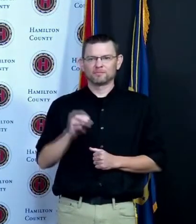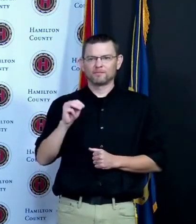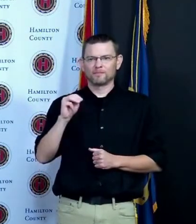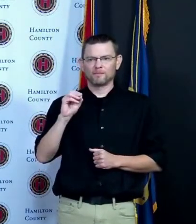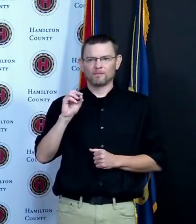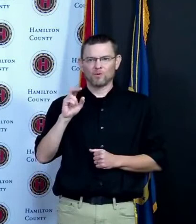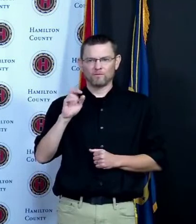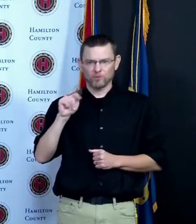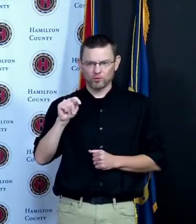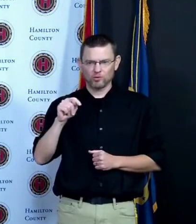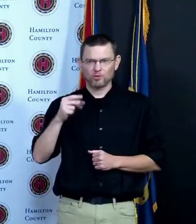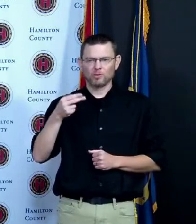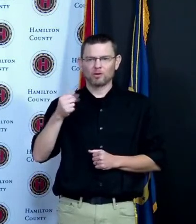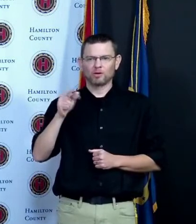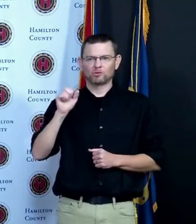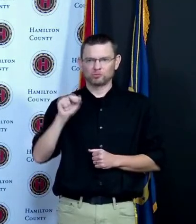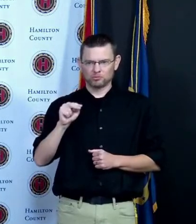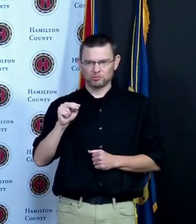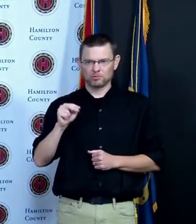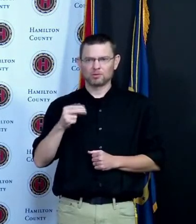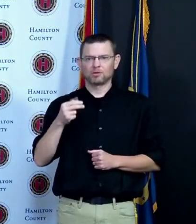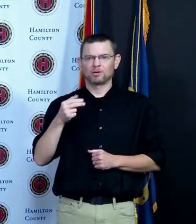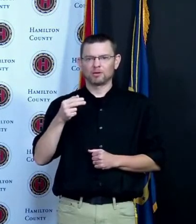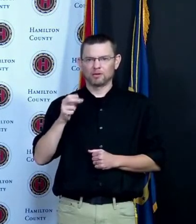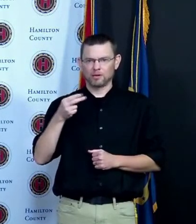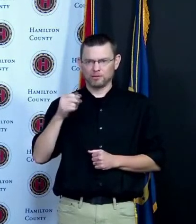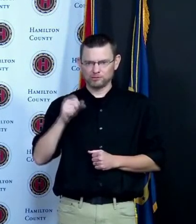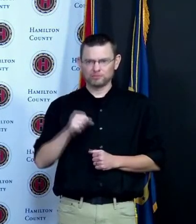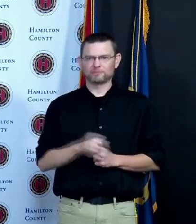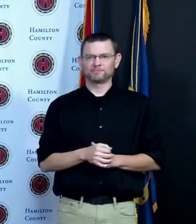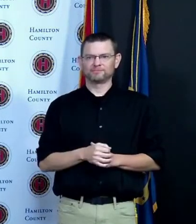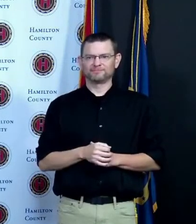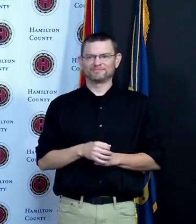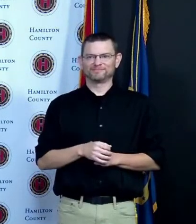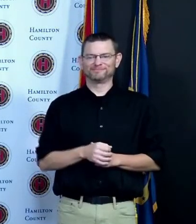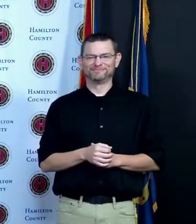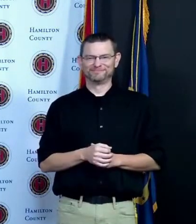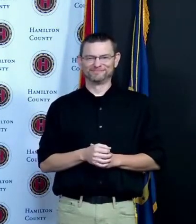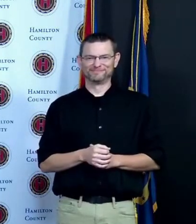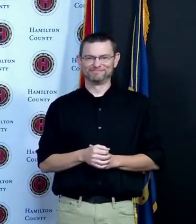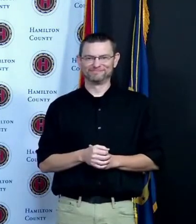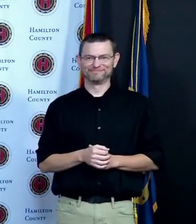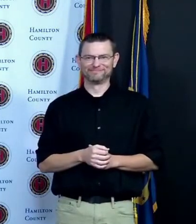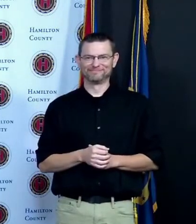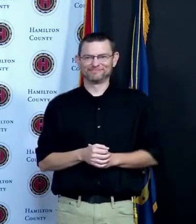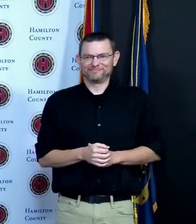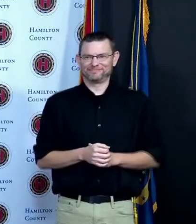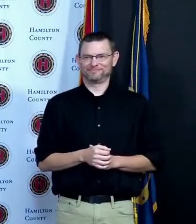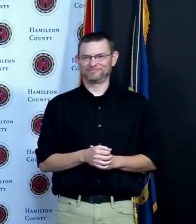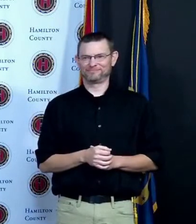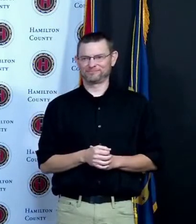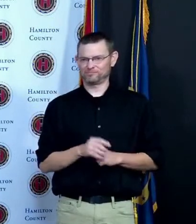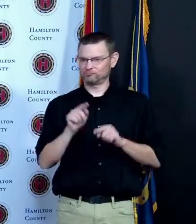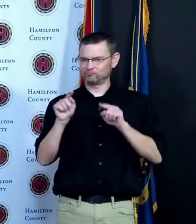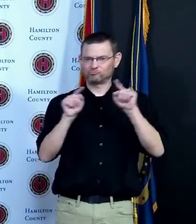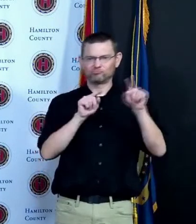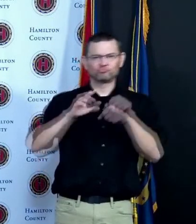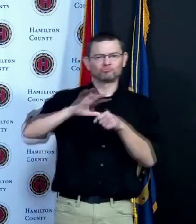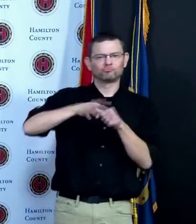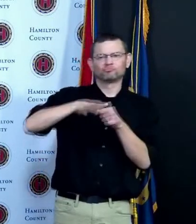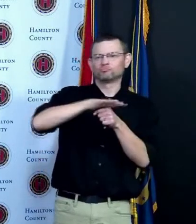of locations where you can get a vaccine and get it quickly the time is now so research shows that